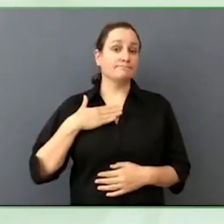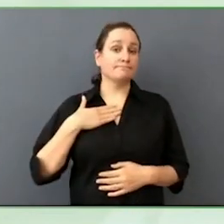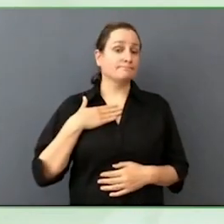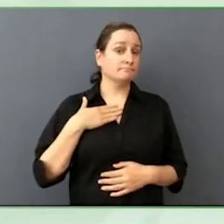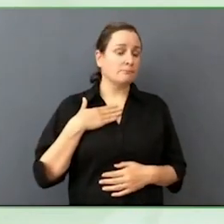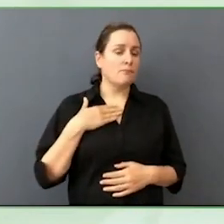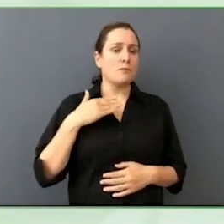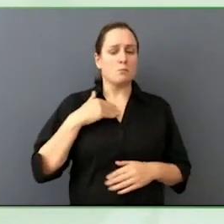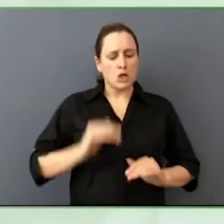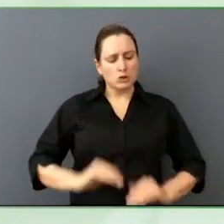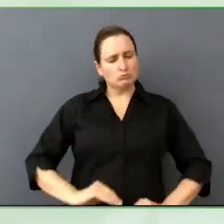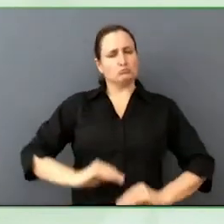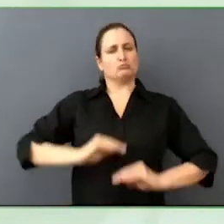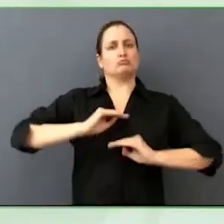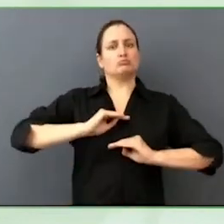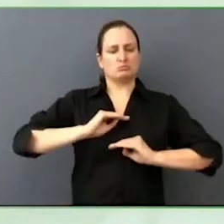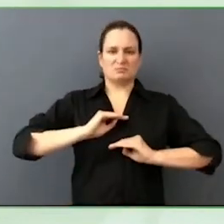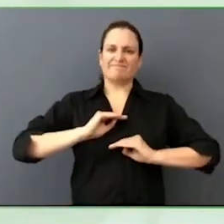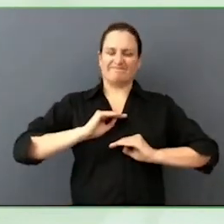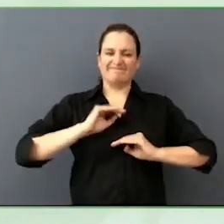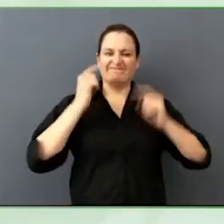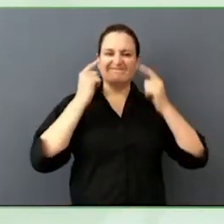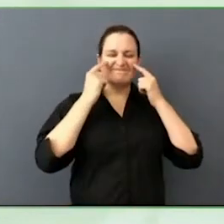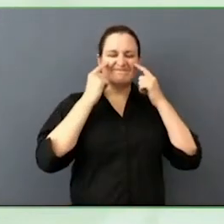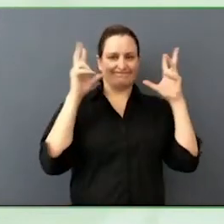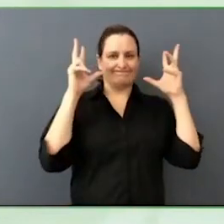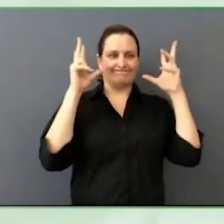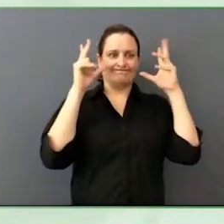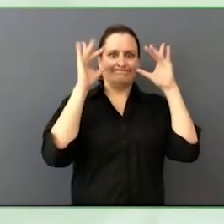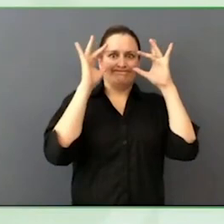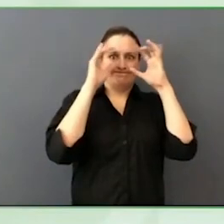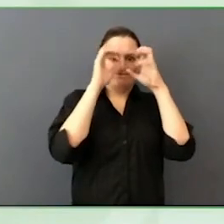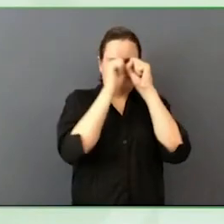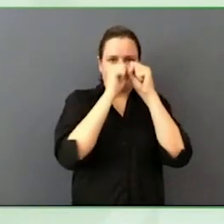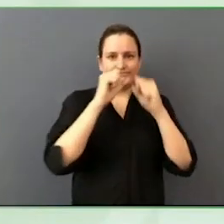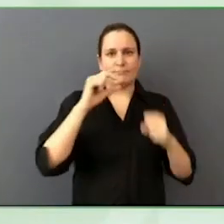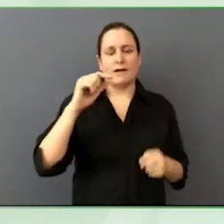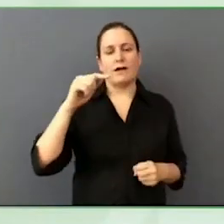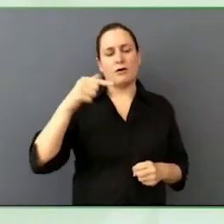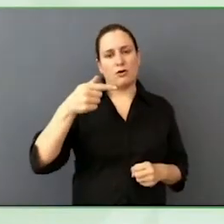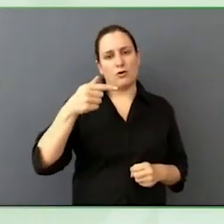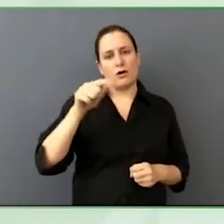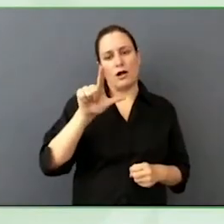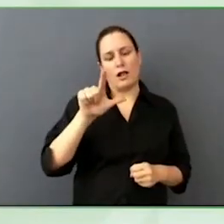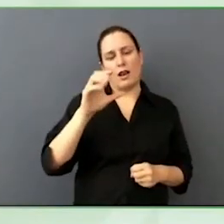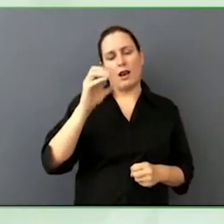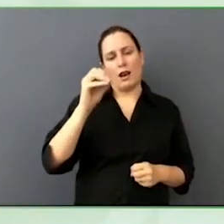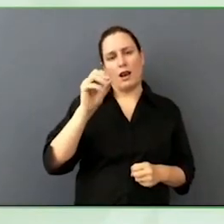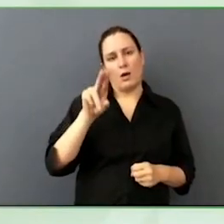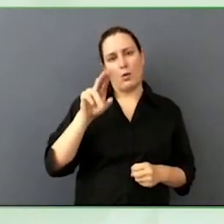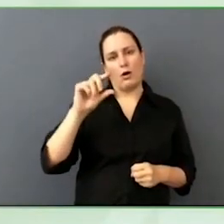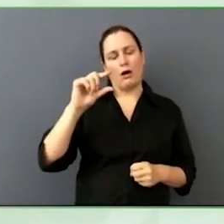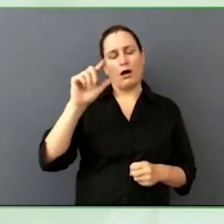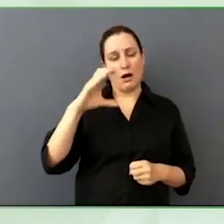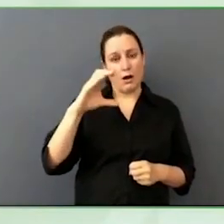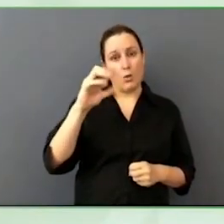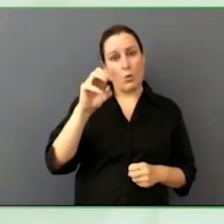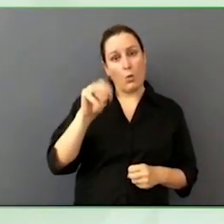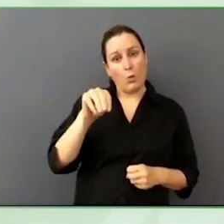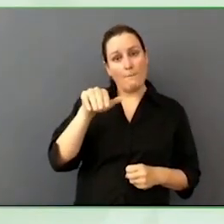We knew that I would be going blind and that was just a great impetus for us to stay because she knew the US would offer more